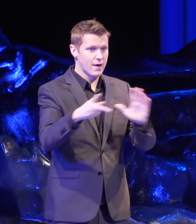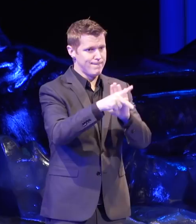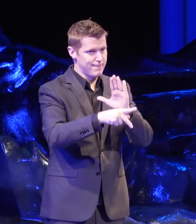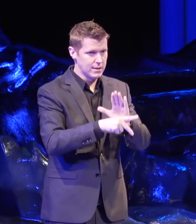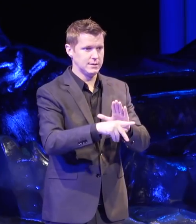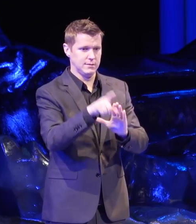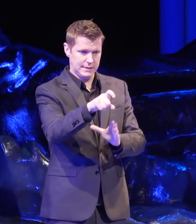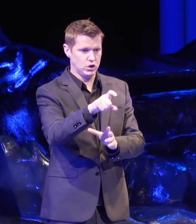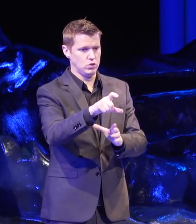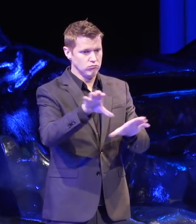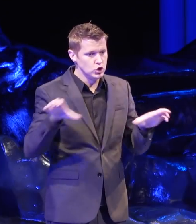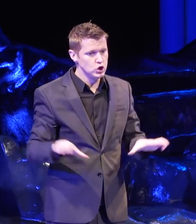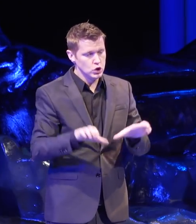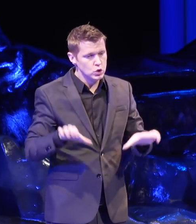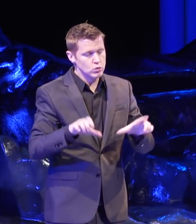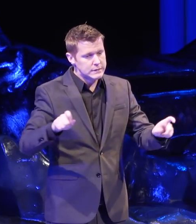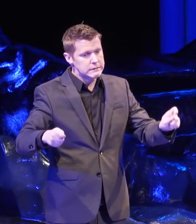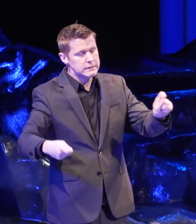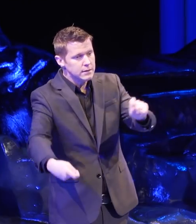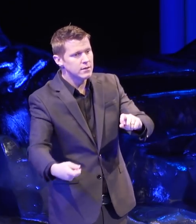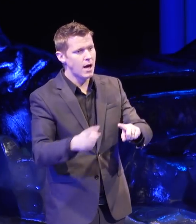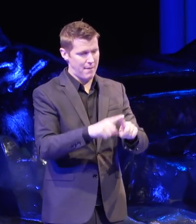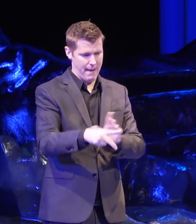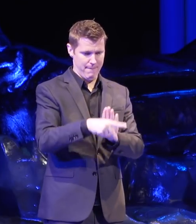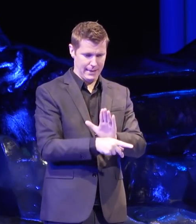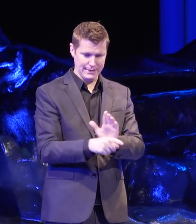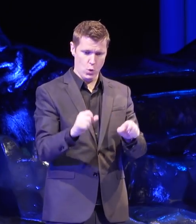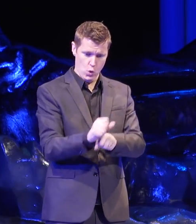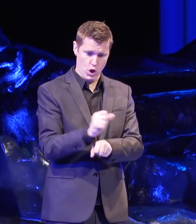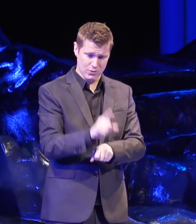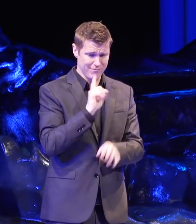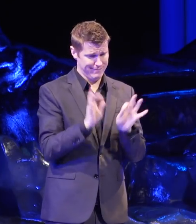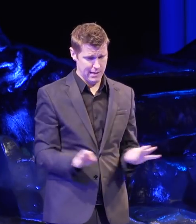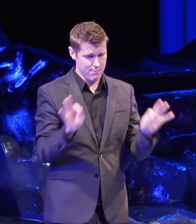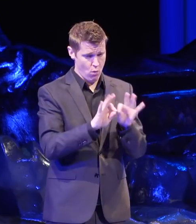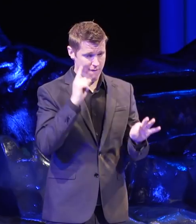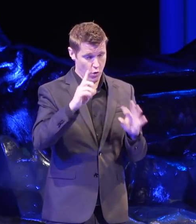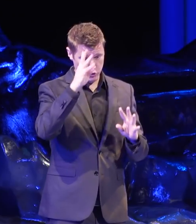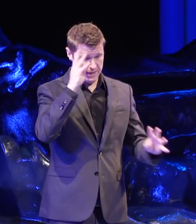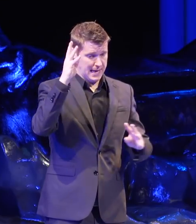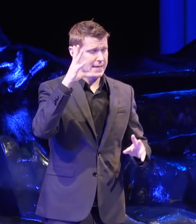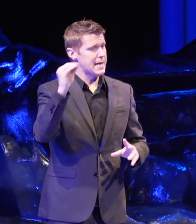left to do and of course that policy work was critical for creating and securing opportunities